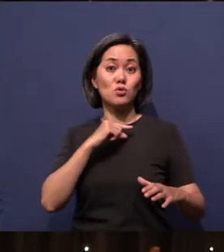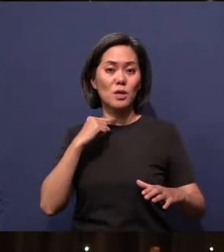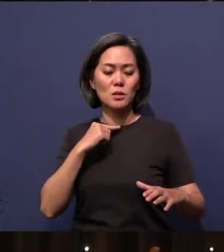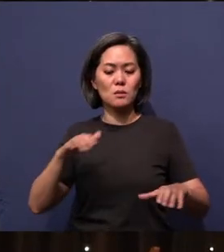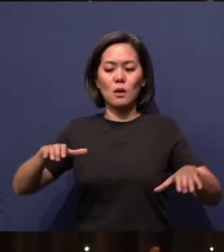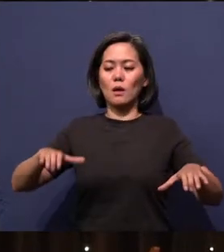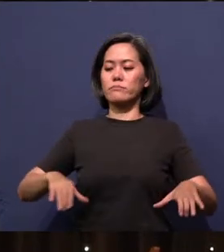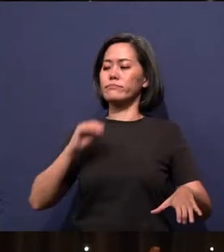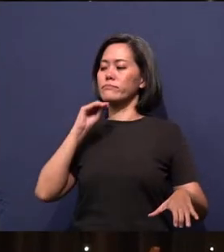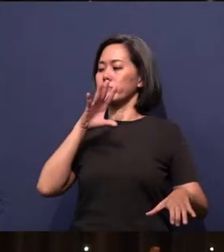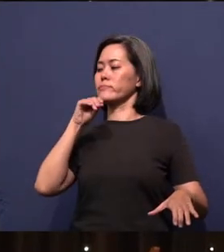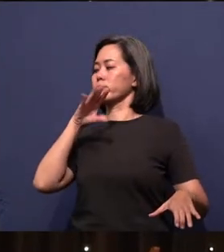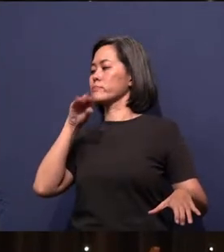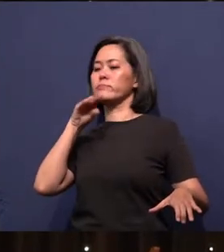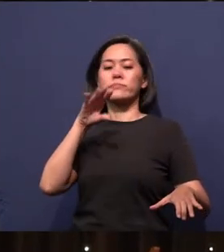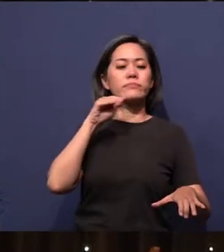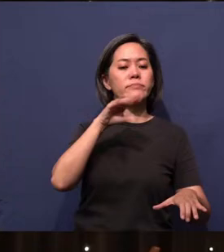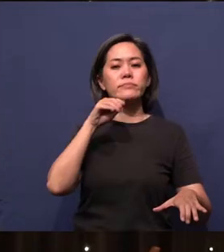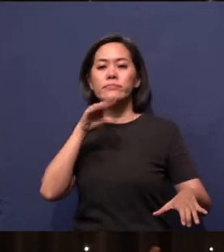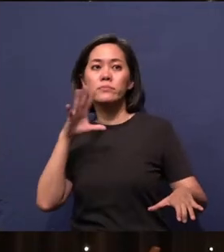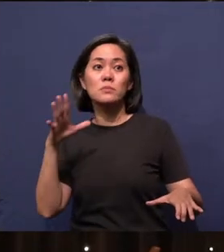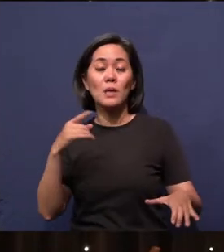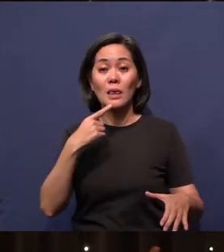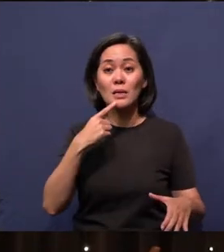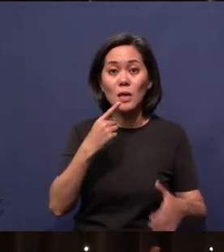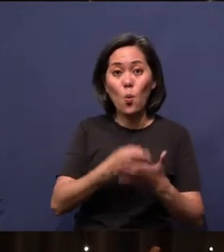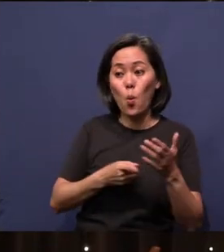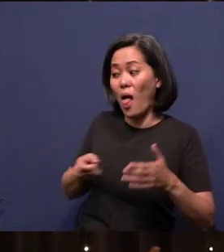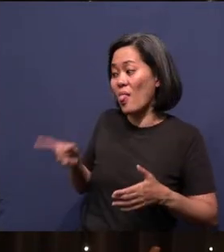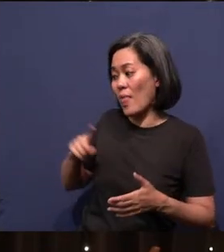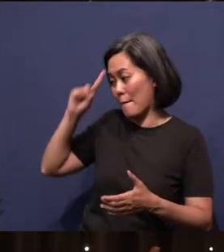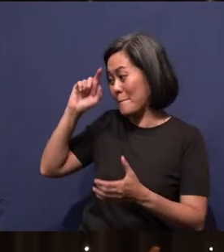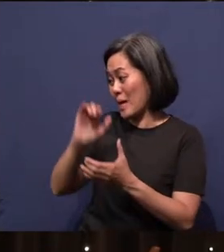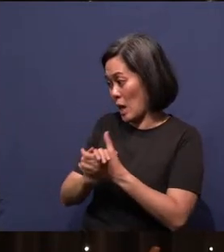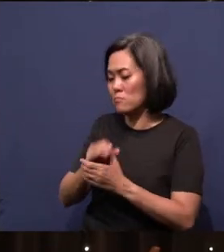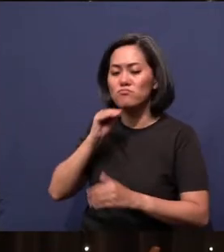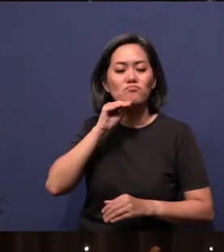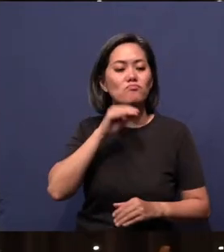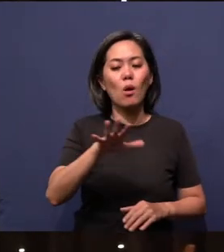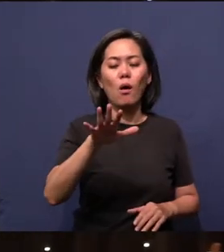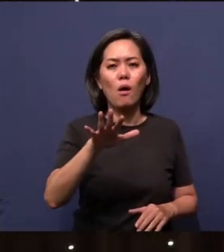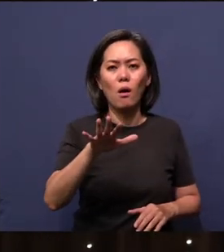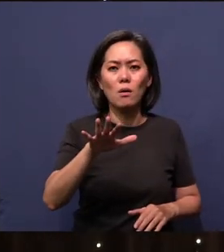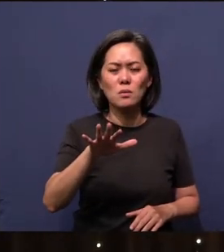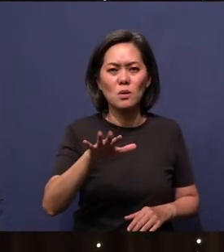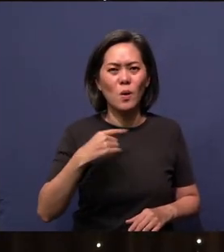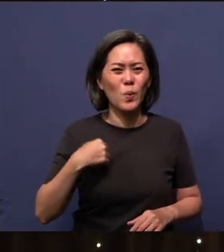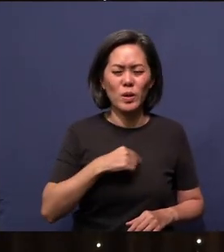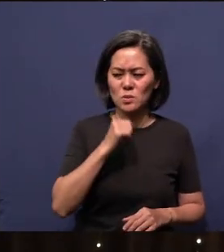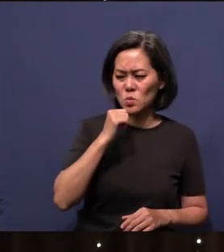And they state what they believe in. And then because we do not know how to handle